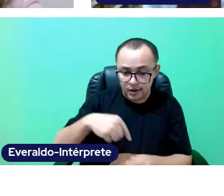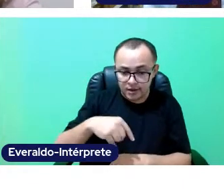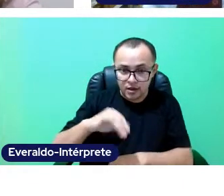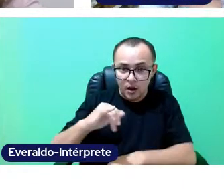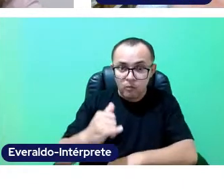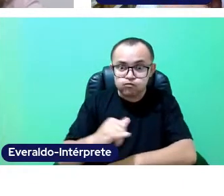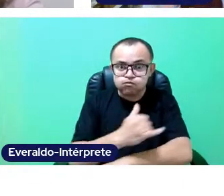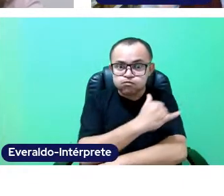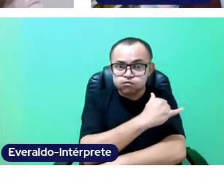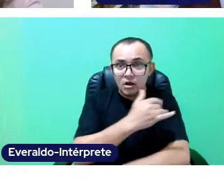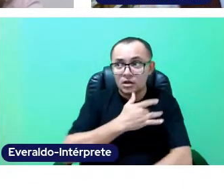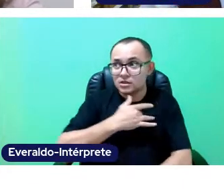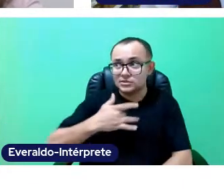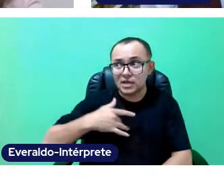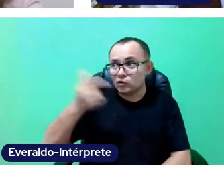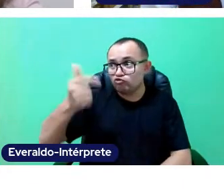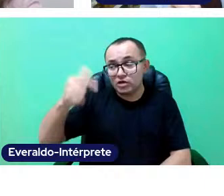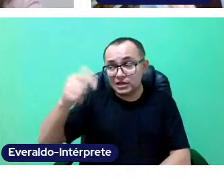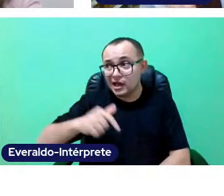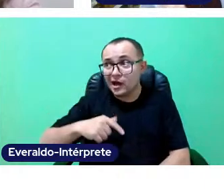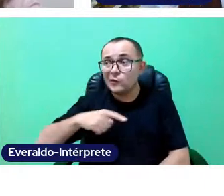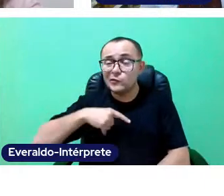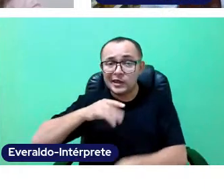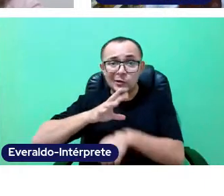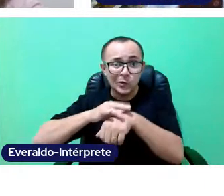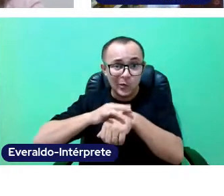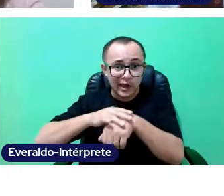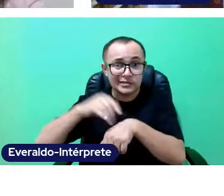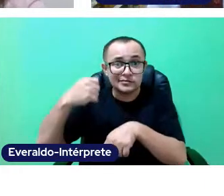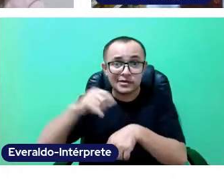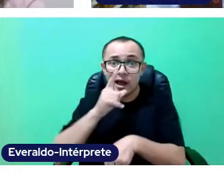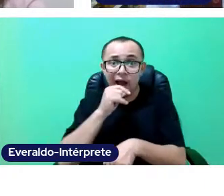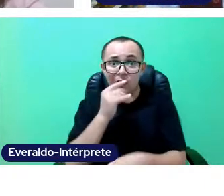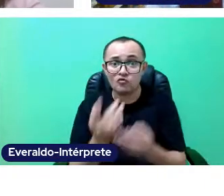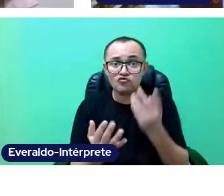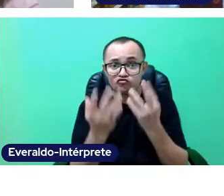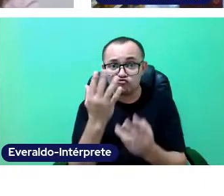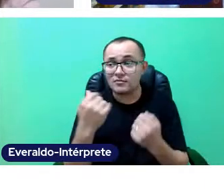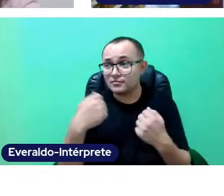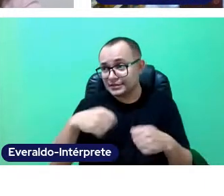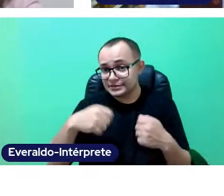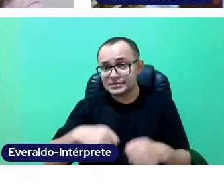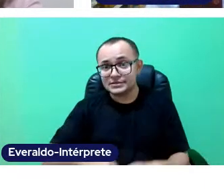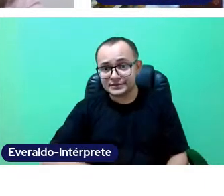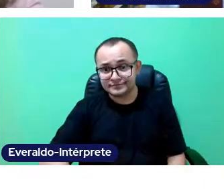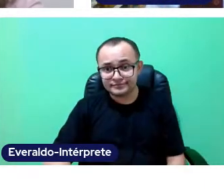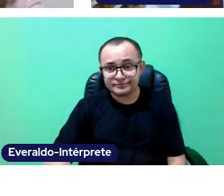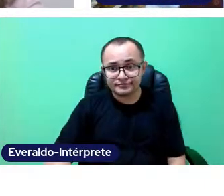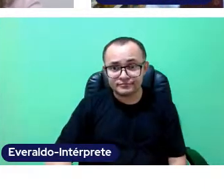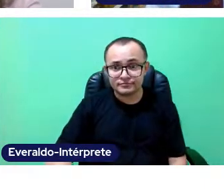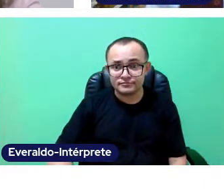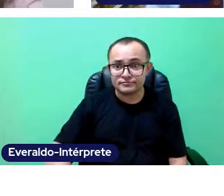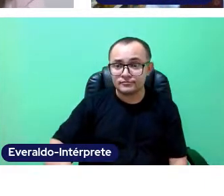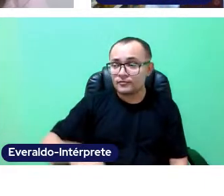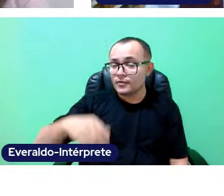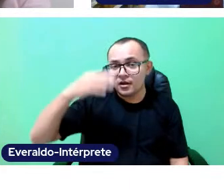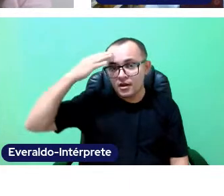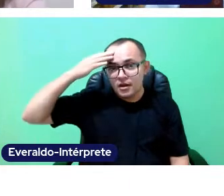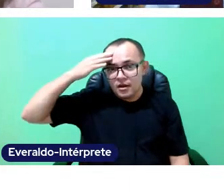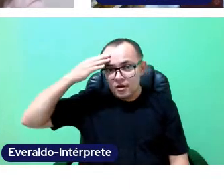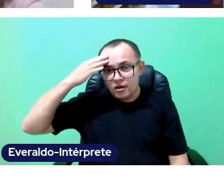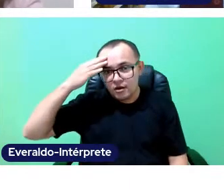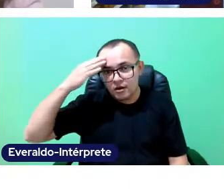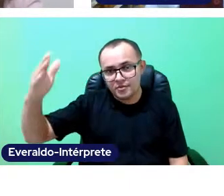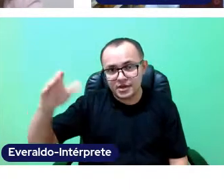That is where my thinking process goes. - Thank you, professor Libâneo, and Daniel Cara for your answers.